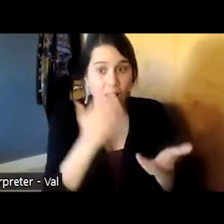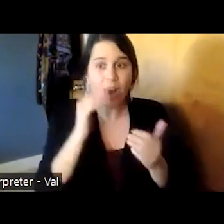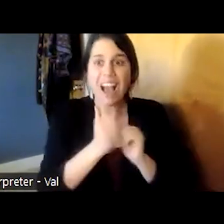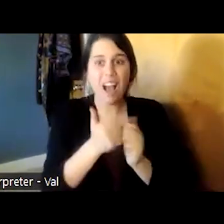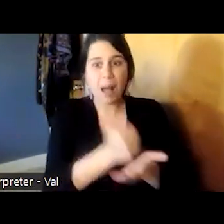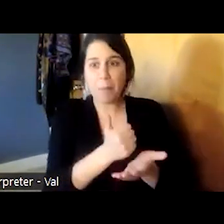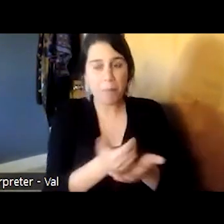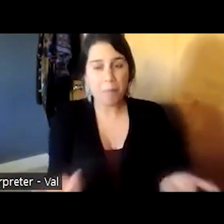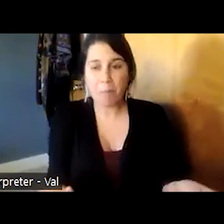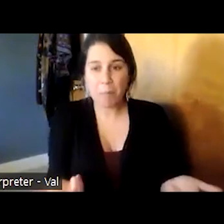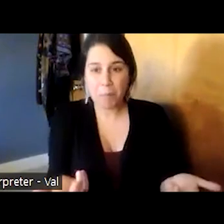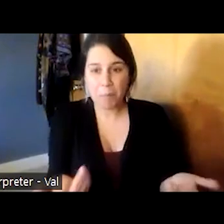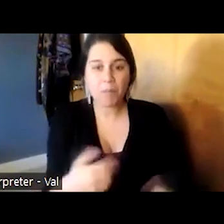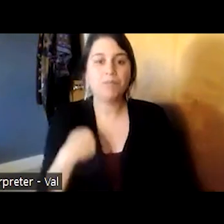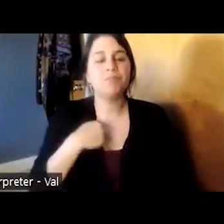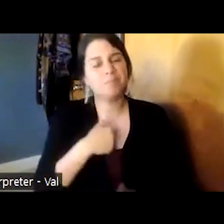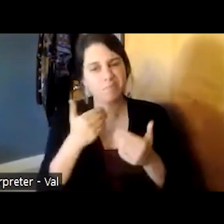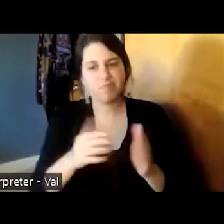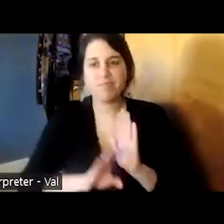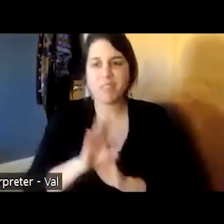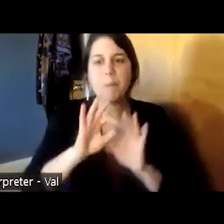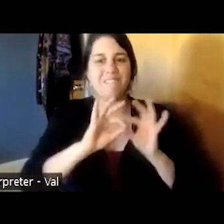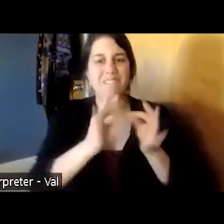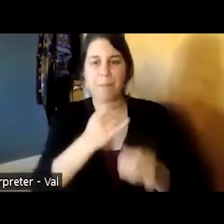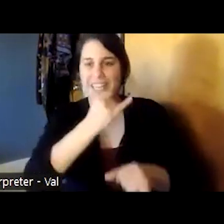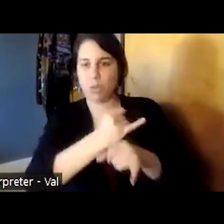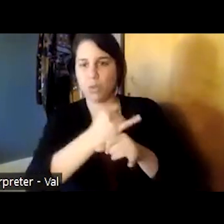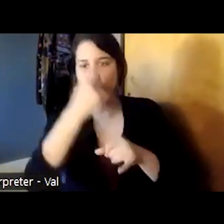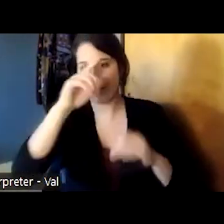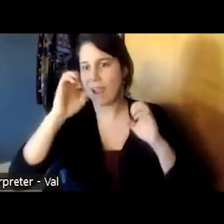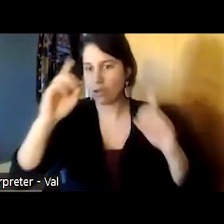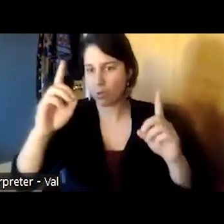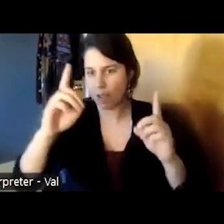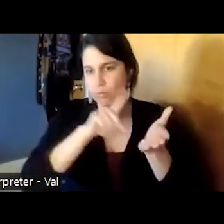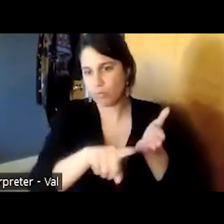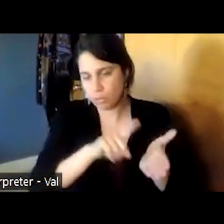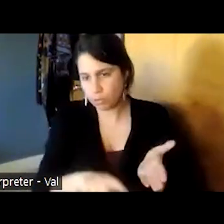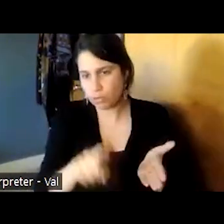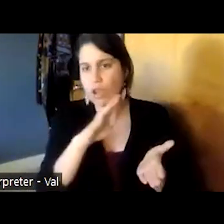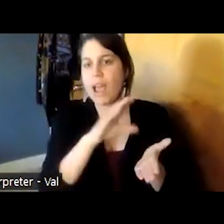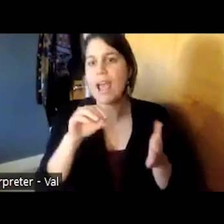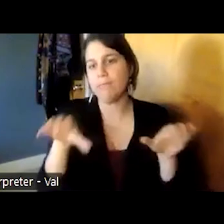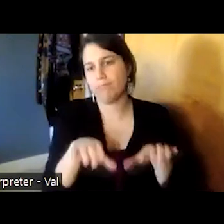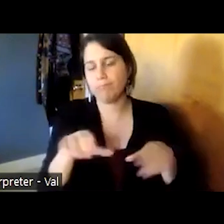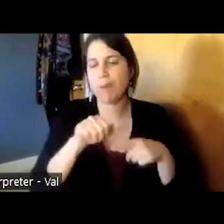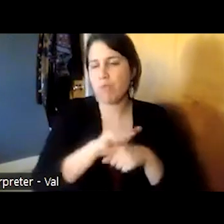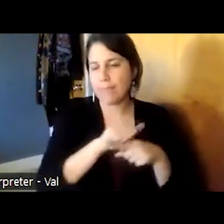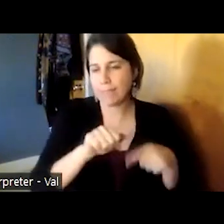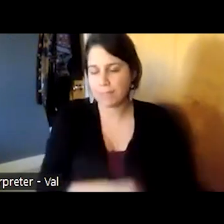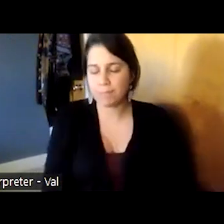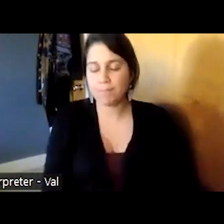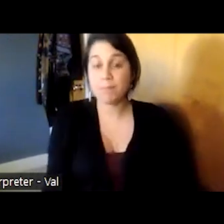so we developed the family institute for education research and practice and for 25 years